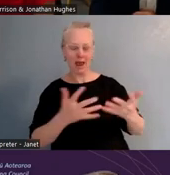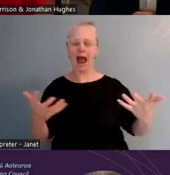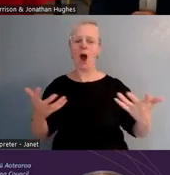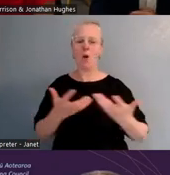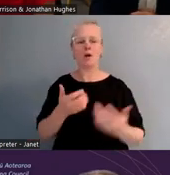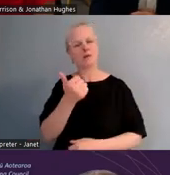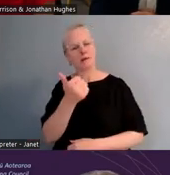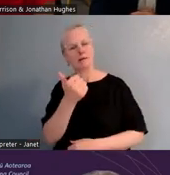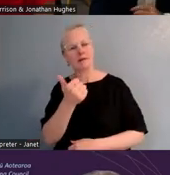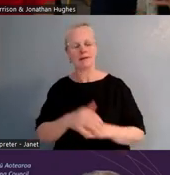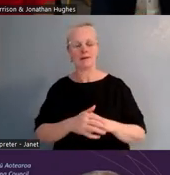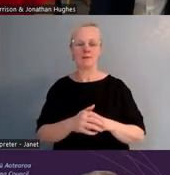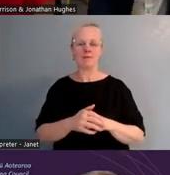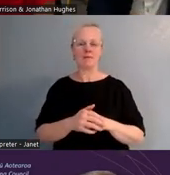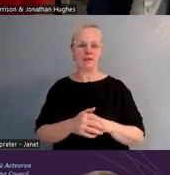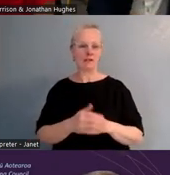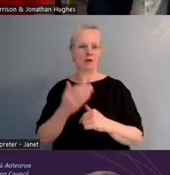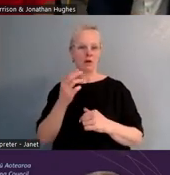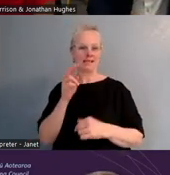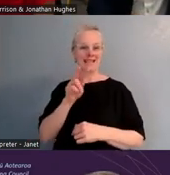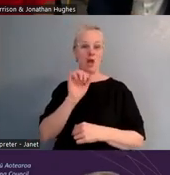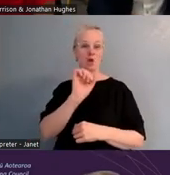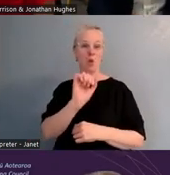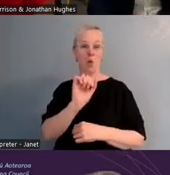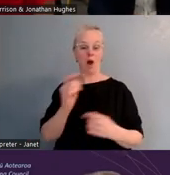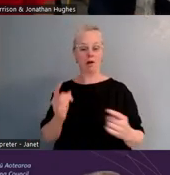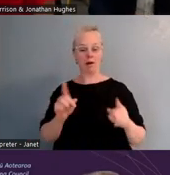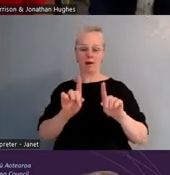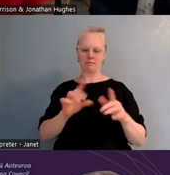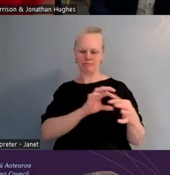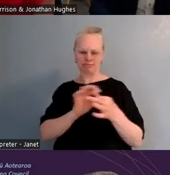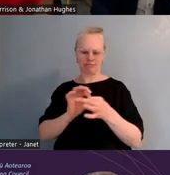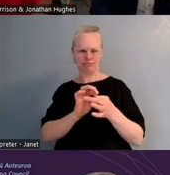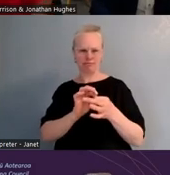Clear how you've grown that connection, found ways to achieve that shared vision,